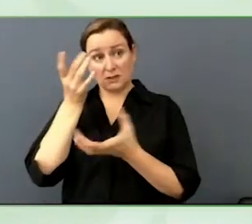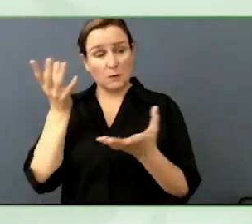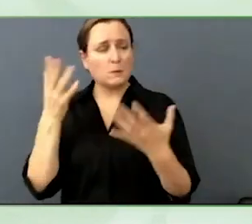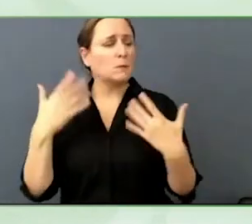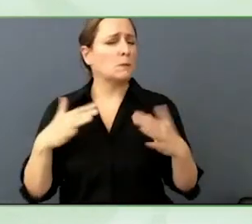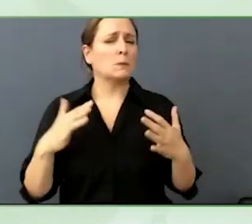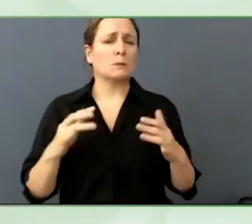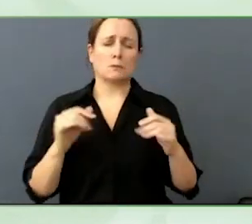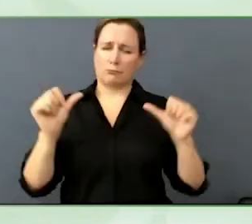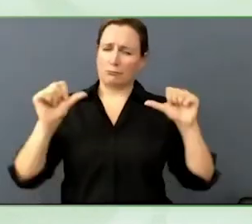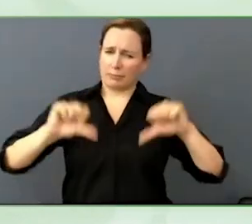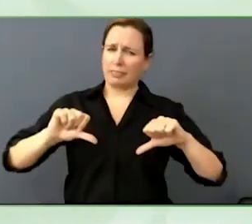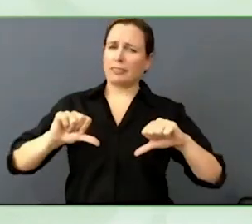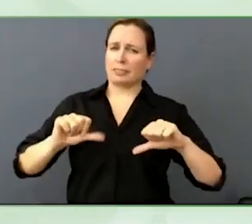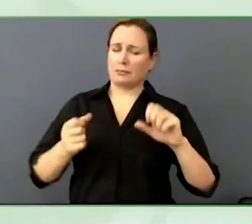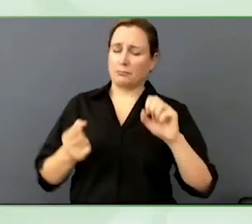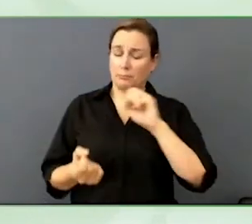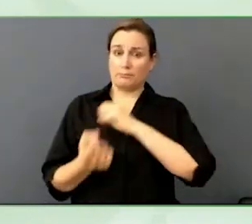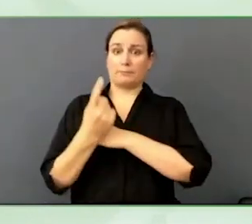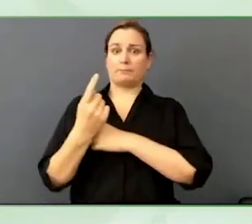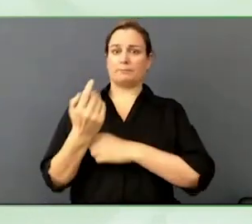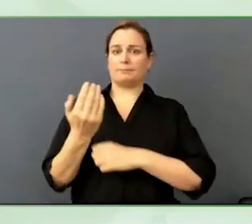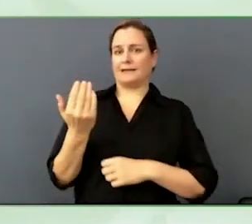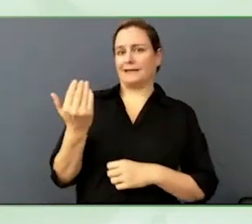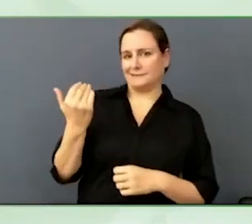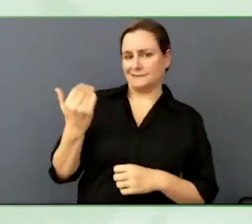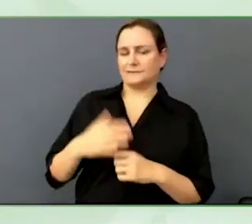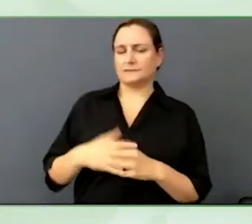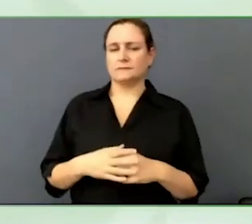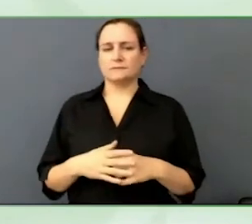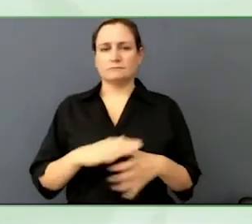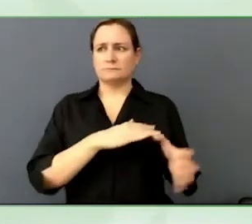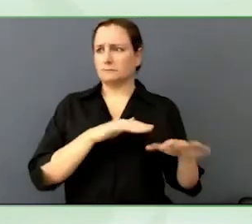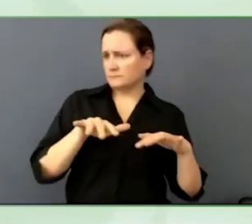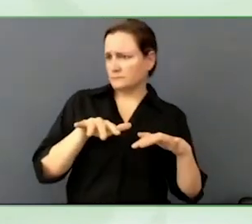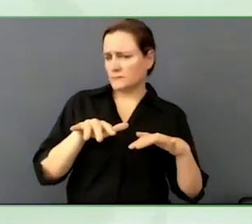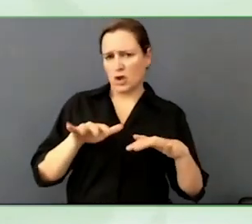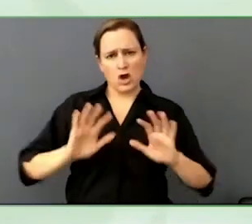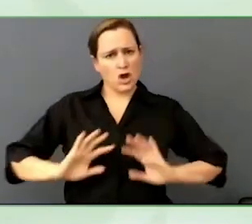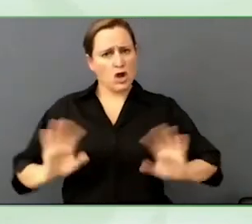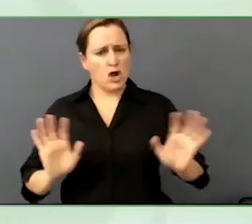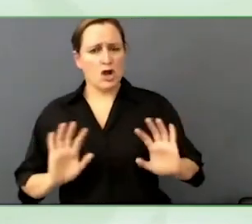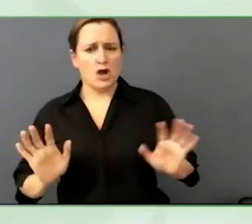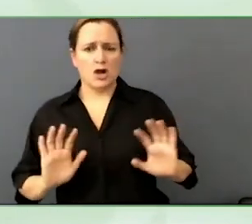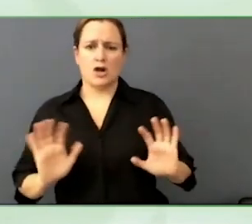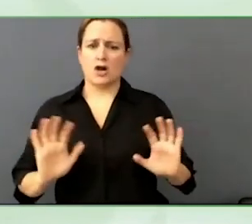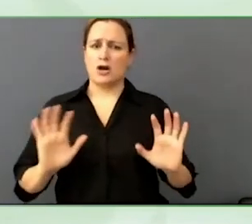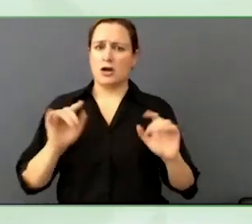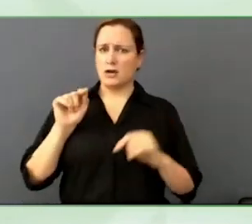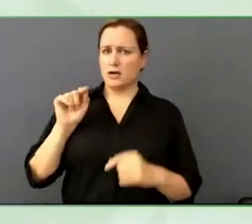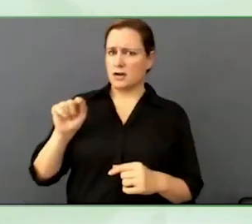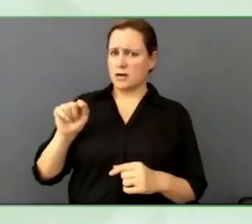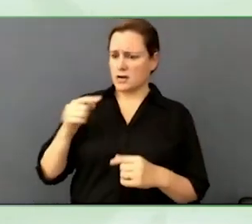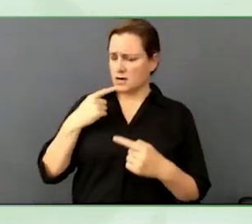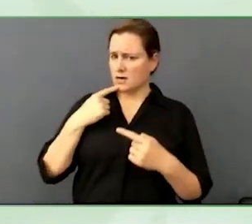That created an enormous amount of backlash because there were some things in the message that were not ideal.